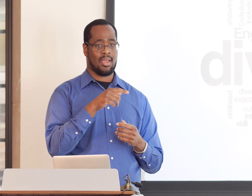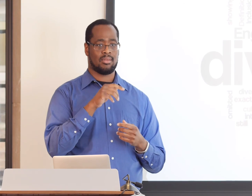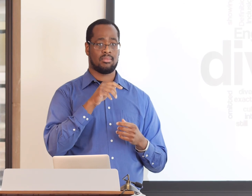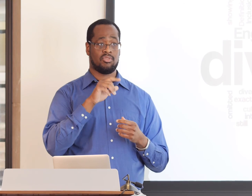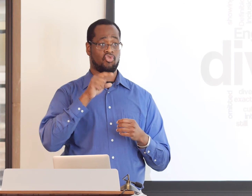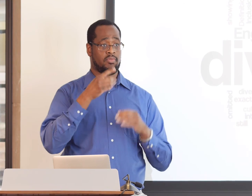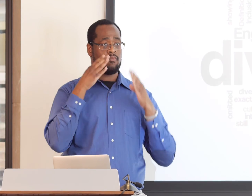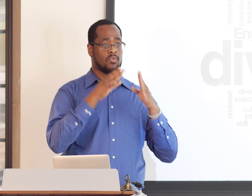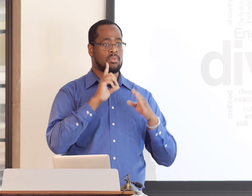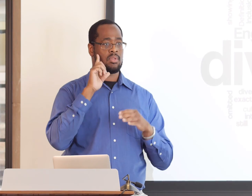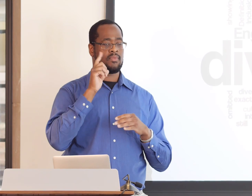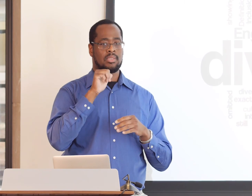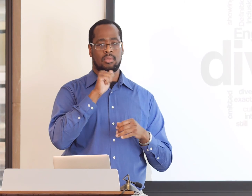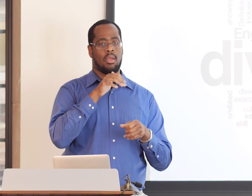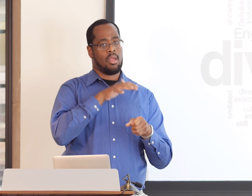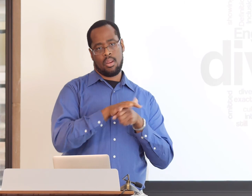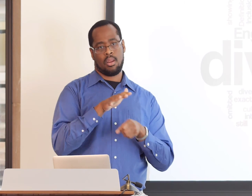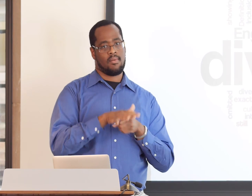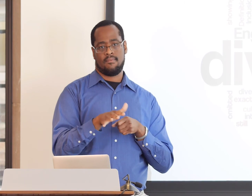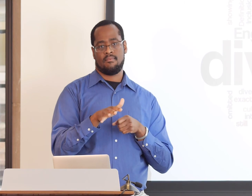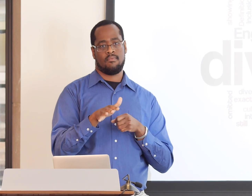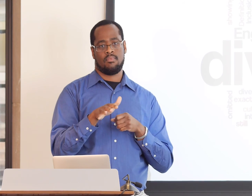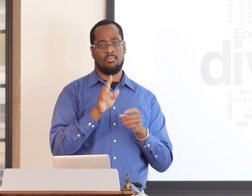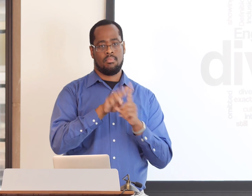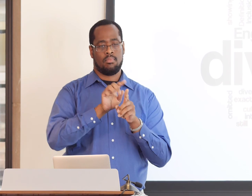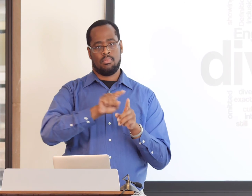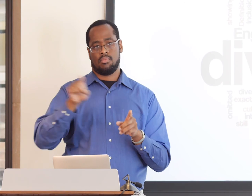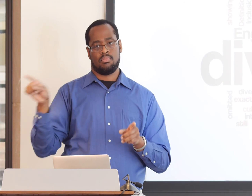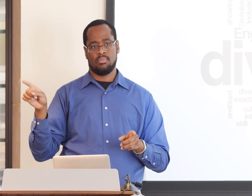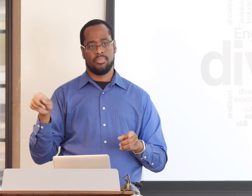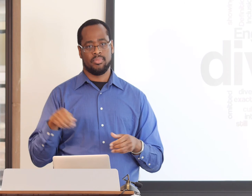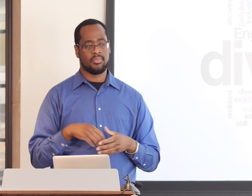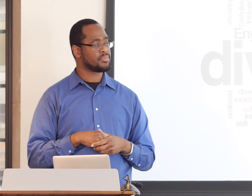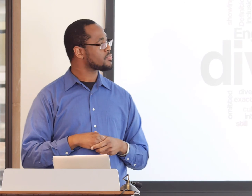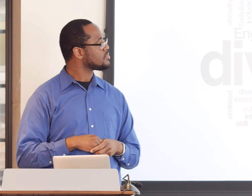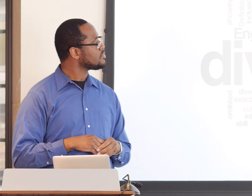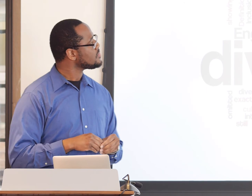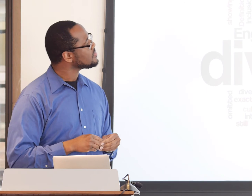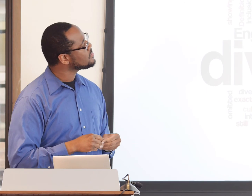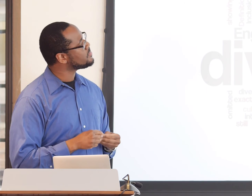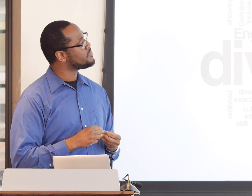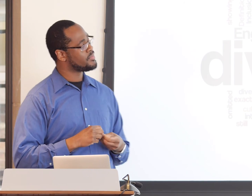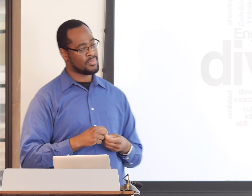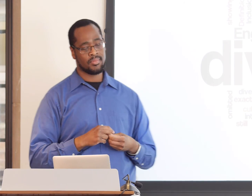explain the data more clearly, but just focusing on the fact that someone is Deaf is not enough to generalize that